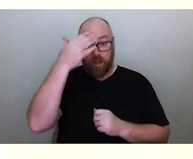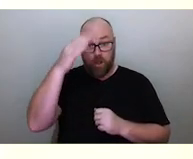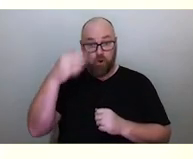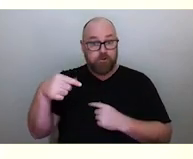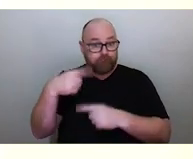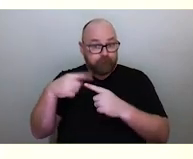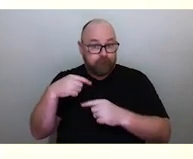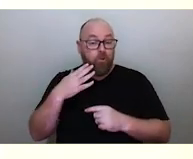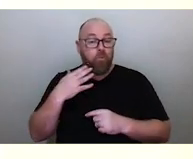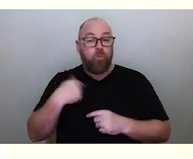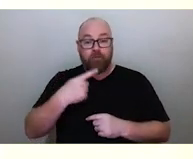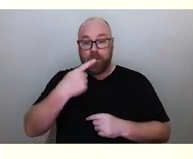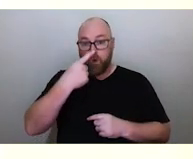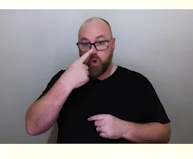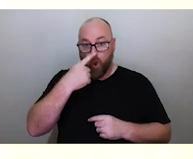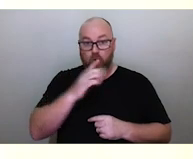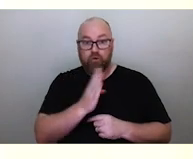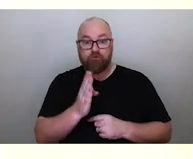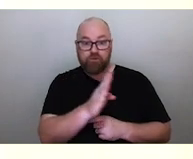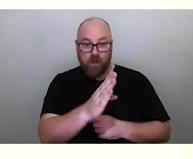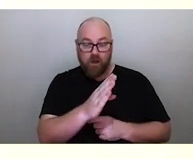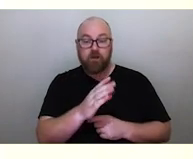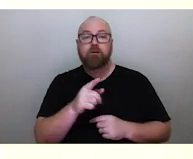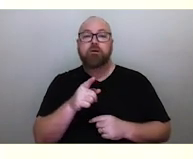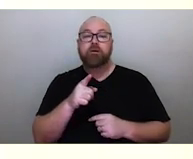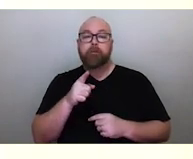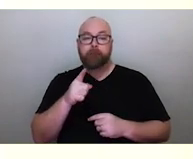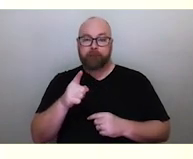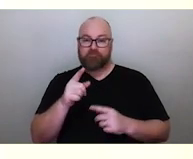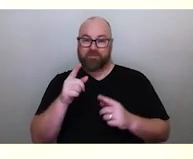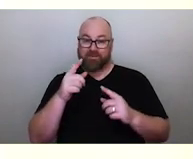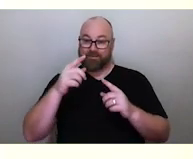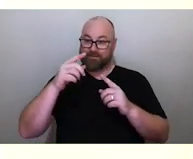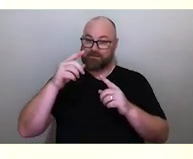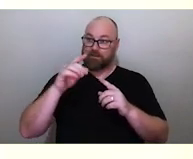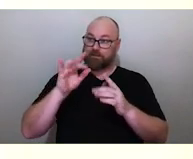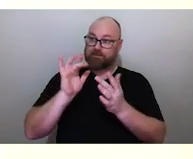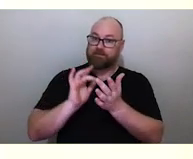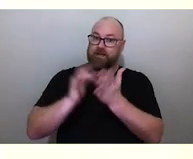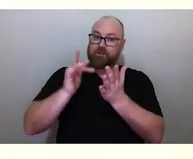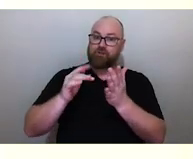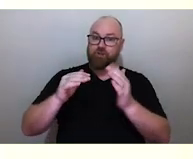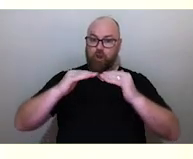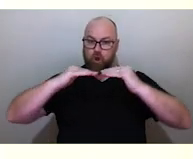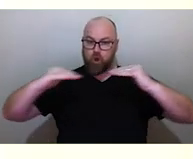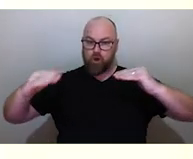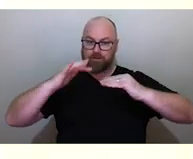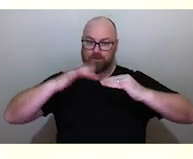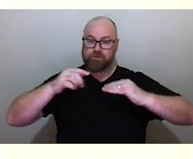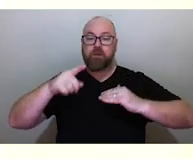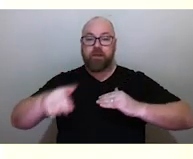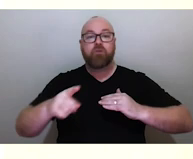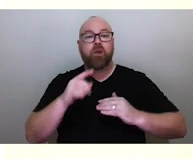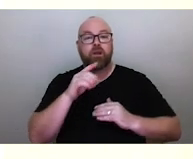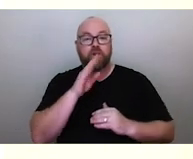that when the nose of (Beizam) touches the horizon just after sunset, that's when the sharks begin breeding